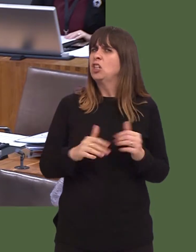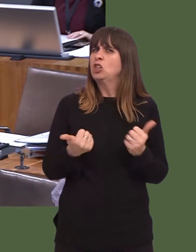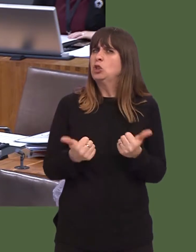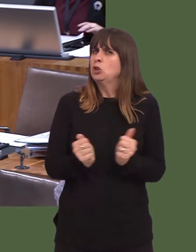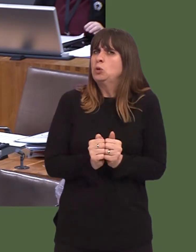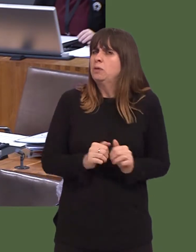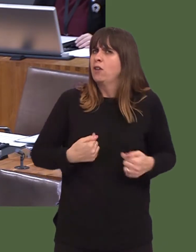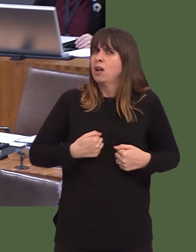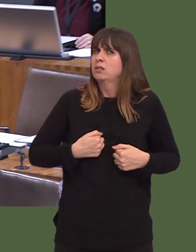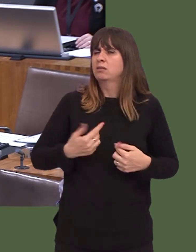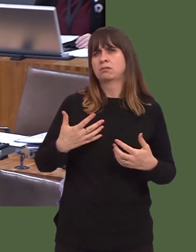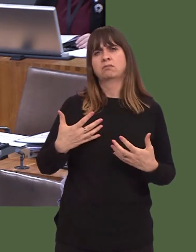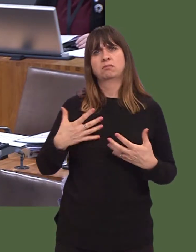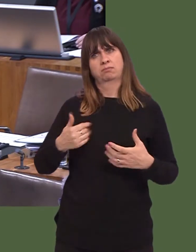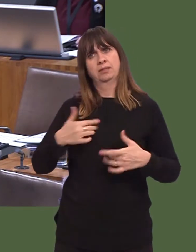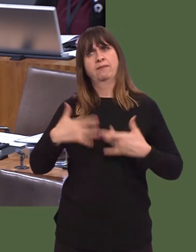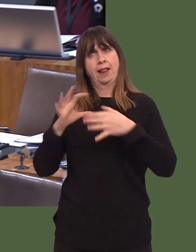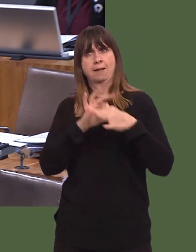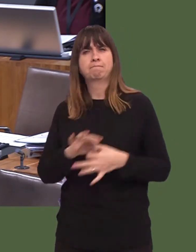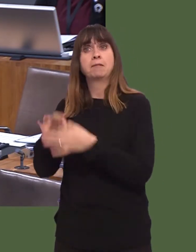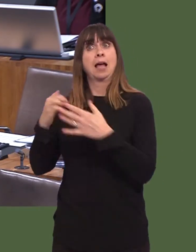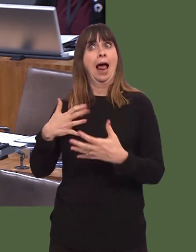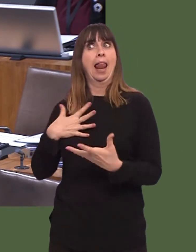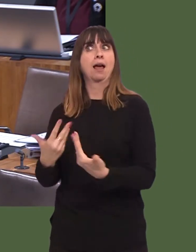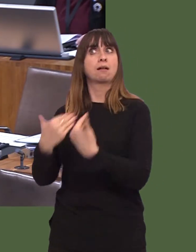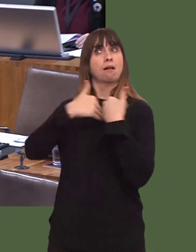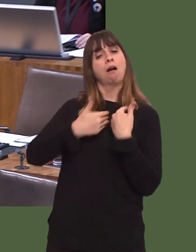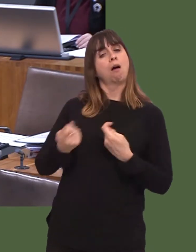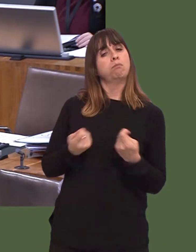which is why Iím a strong devolutionist, but not somebody who supports independence.